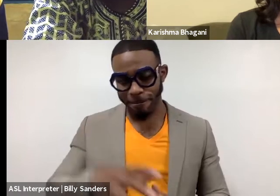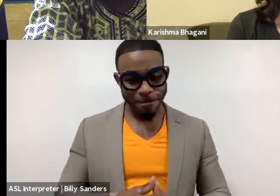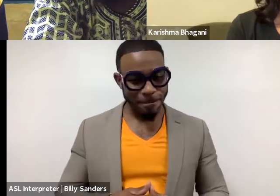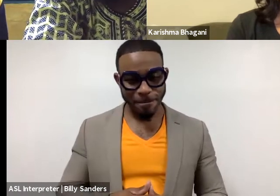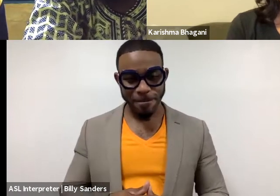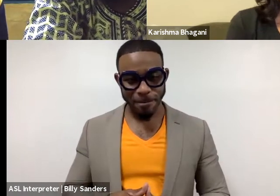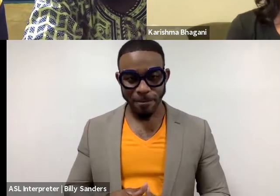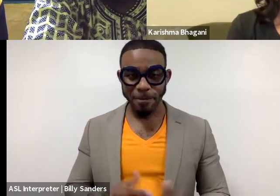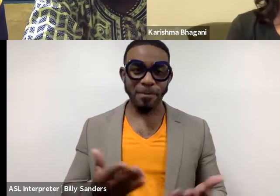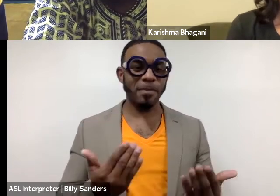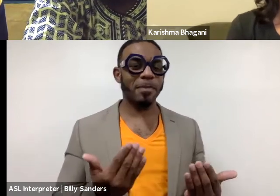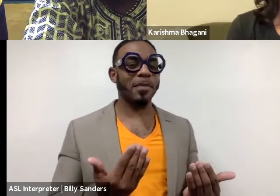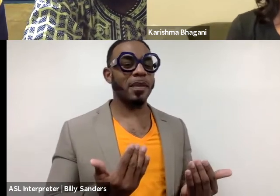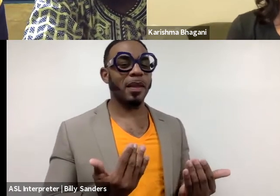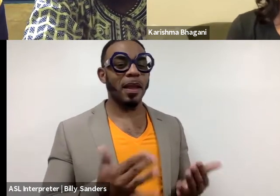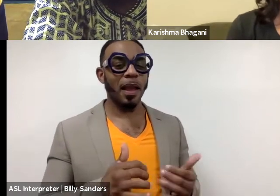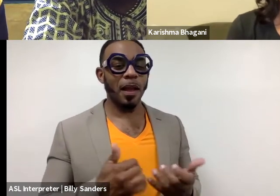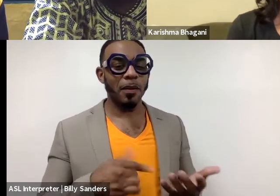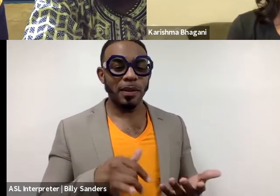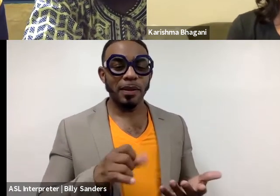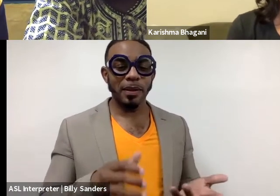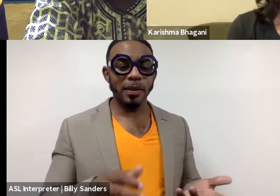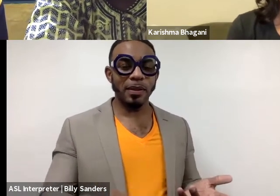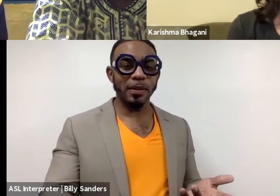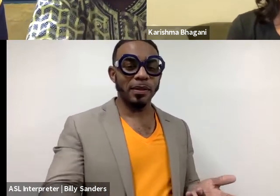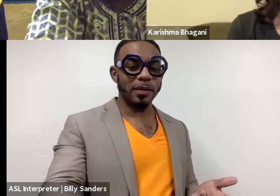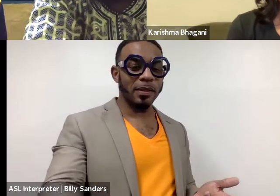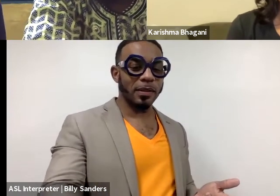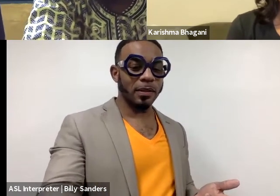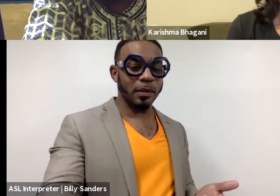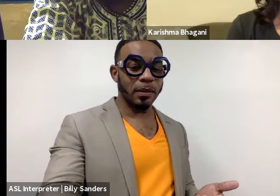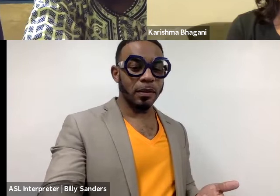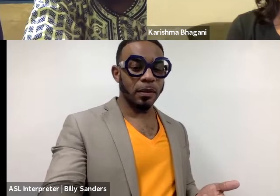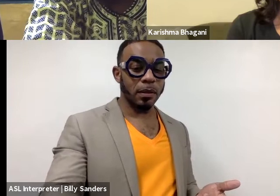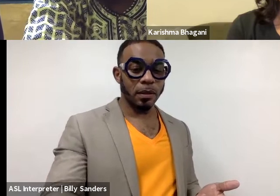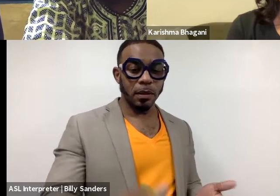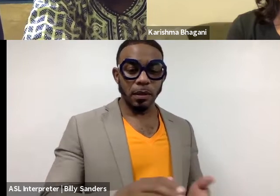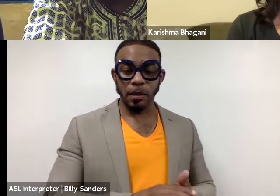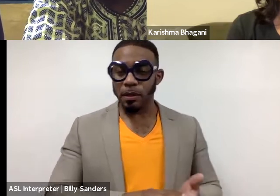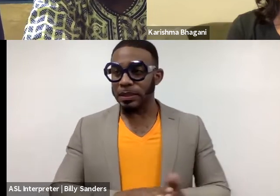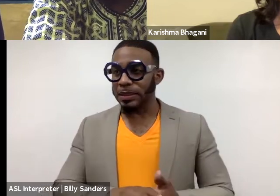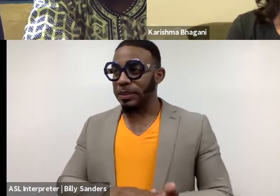(Karishma speaks French) Like how do we... Yeah. (Charles speaks French)